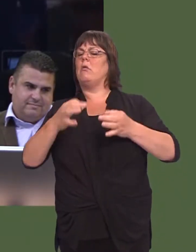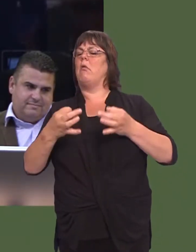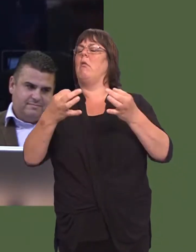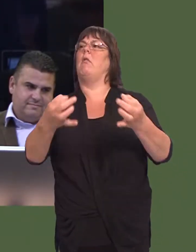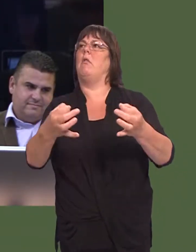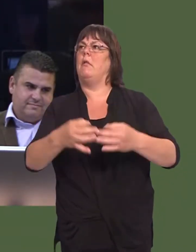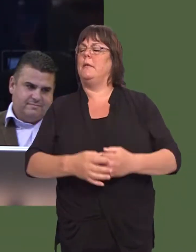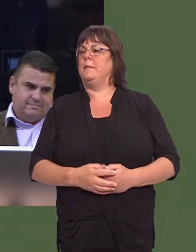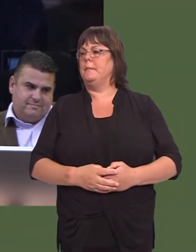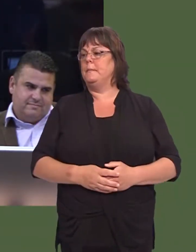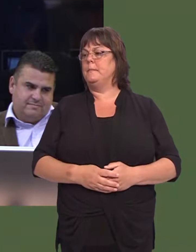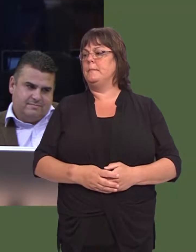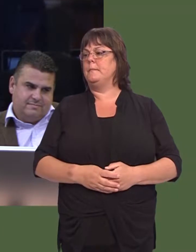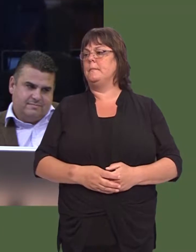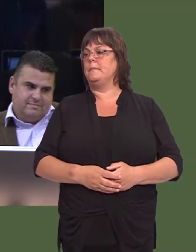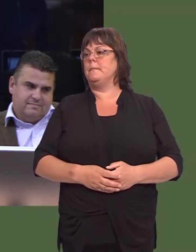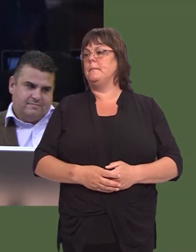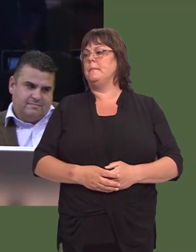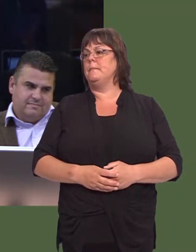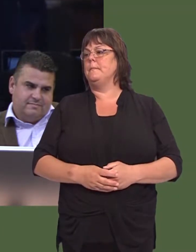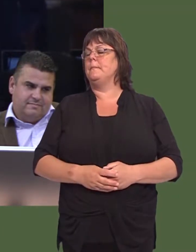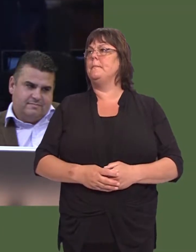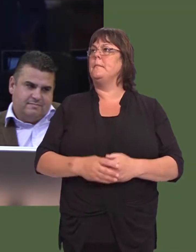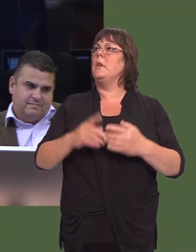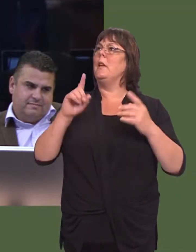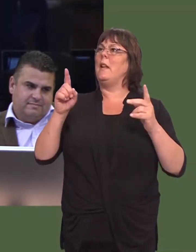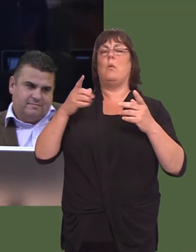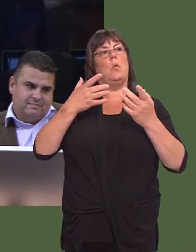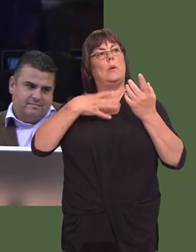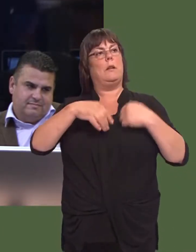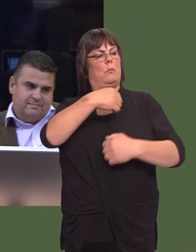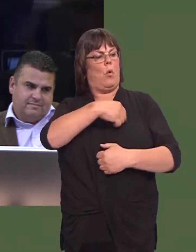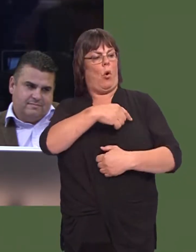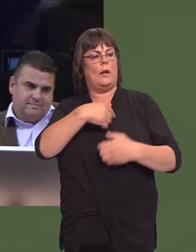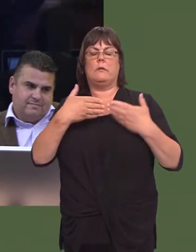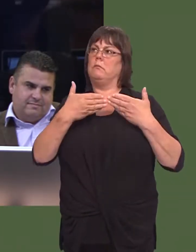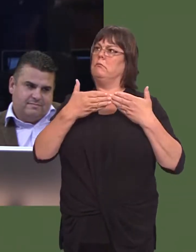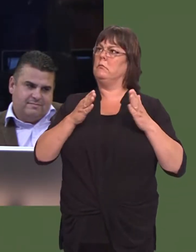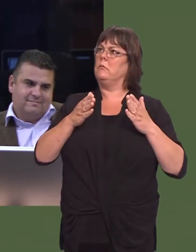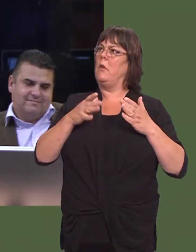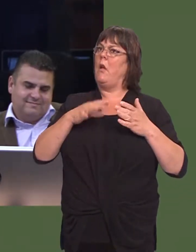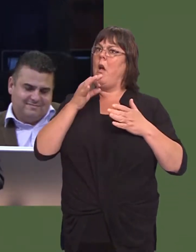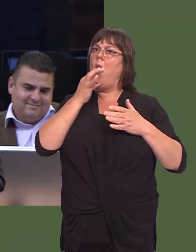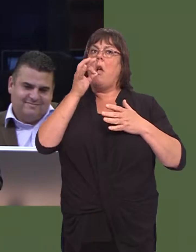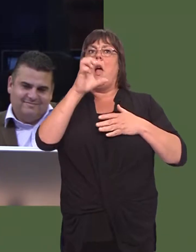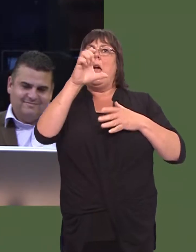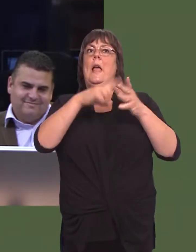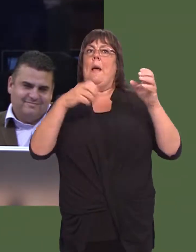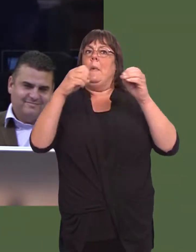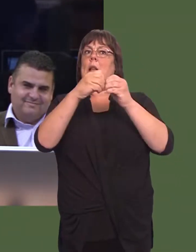But, on the wider theme of openness, Iíve been told in written answers by the Cabinet